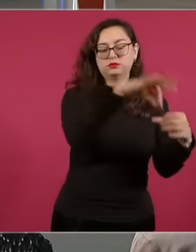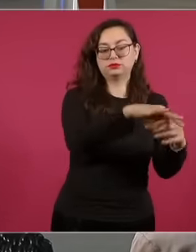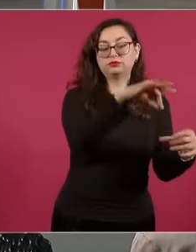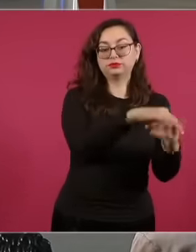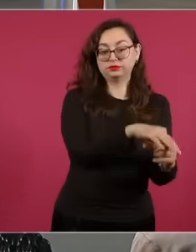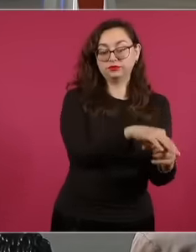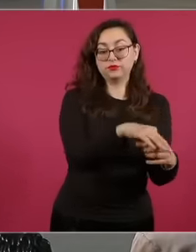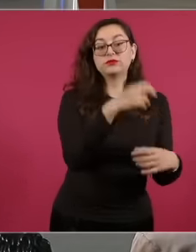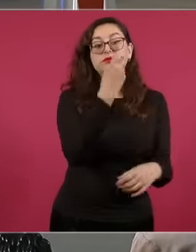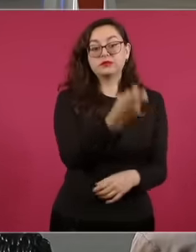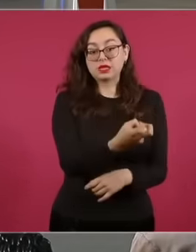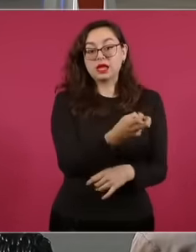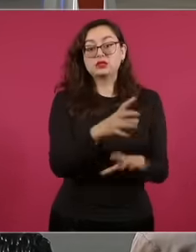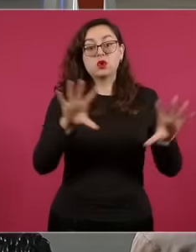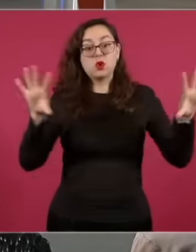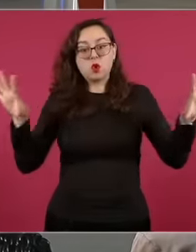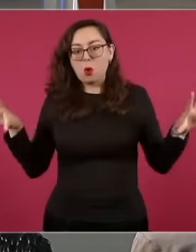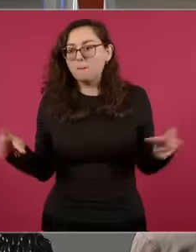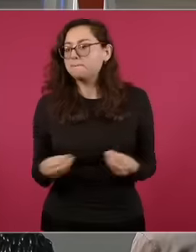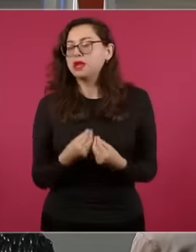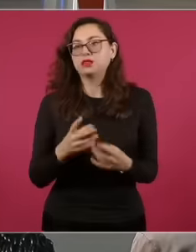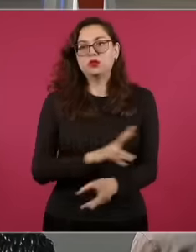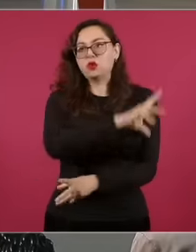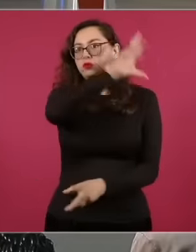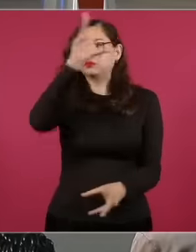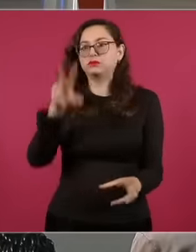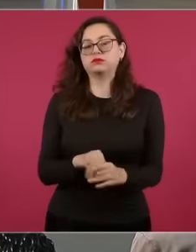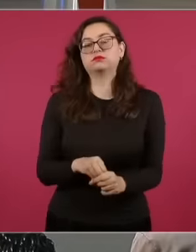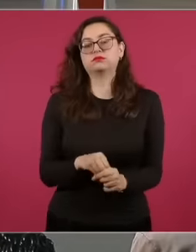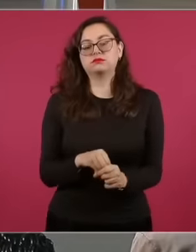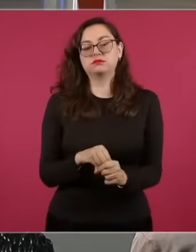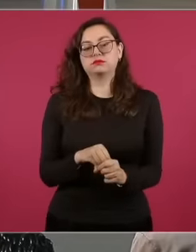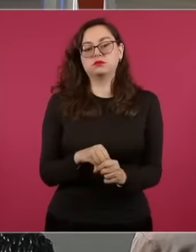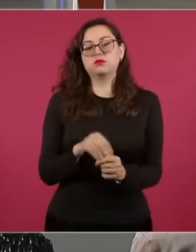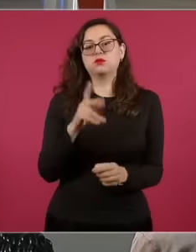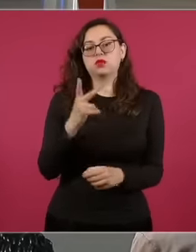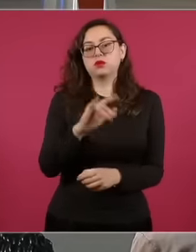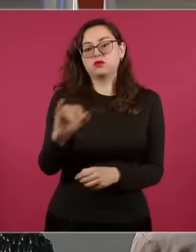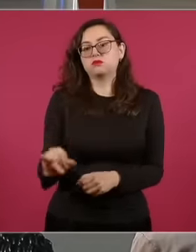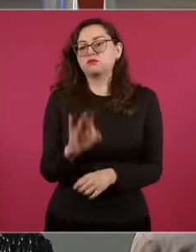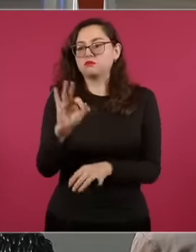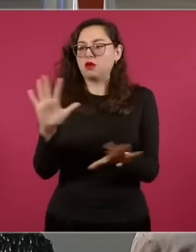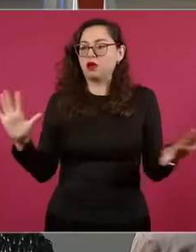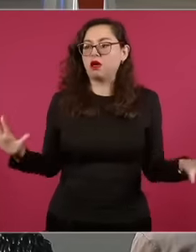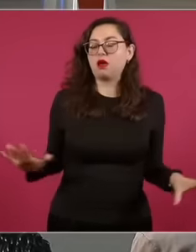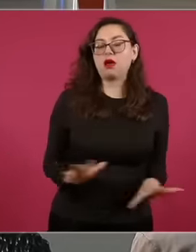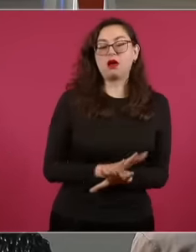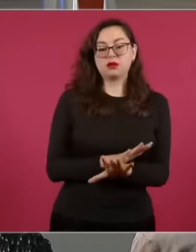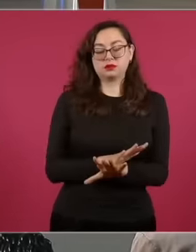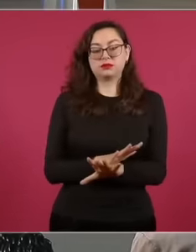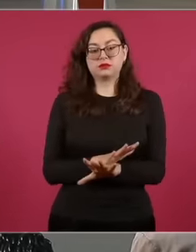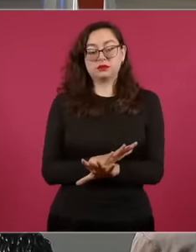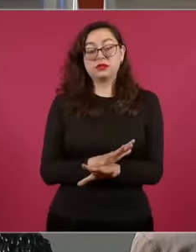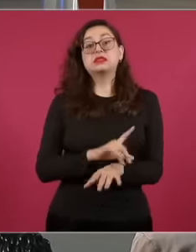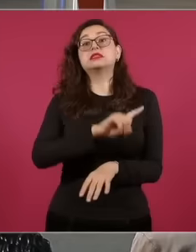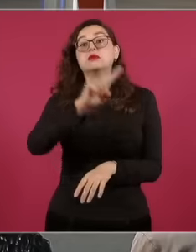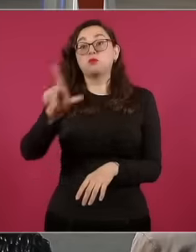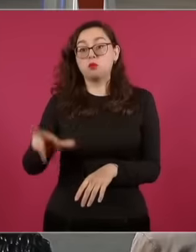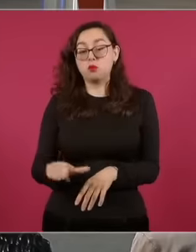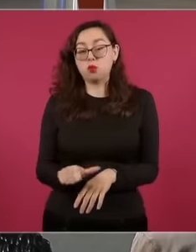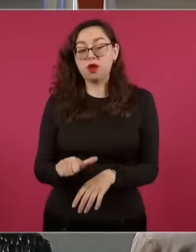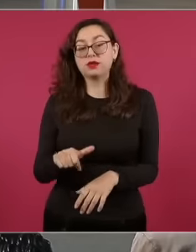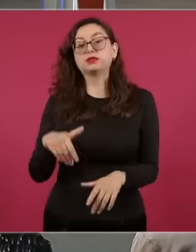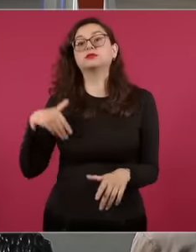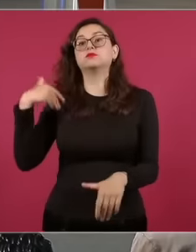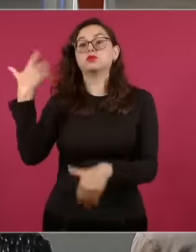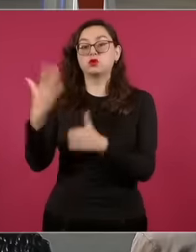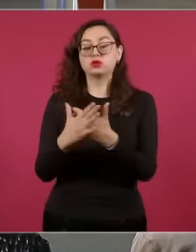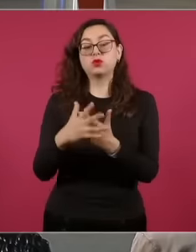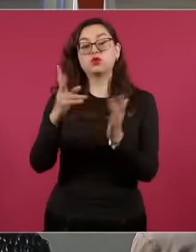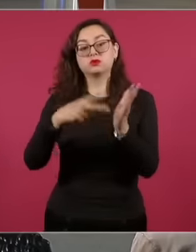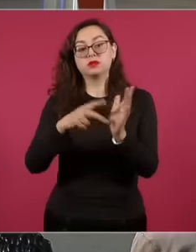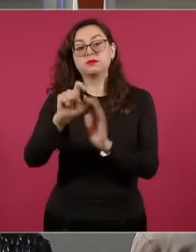the renewal of the entire judicial power in 2027 for the rest of the magistrates and ministers means